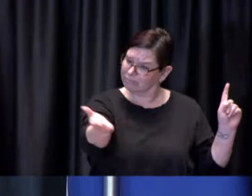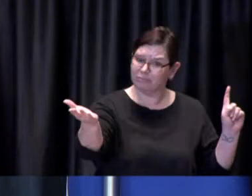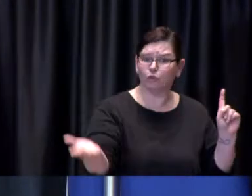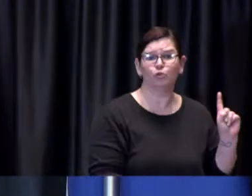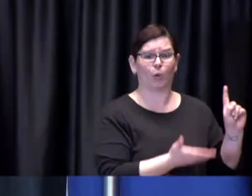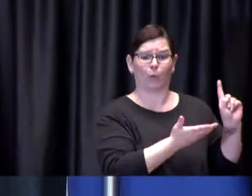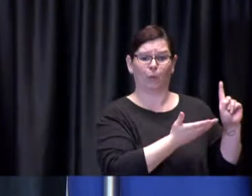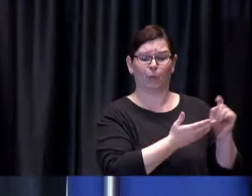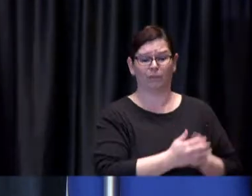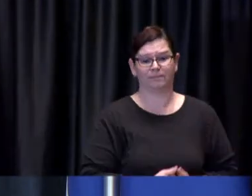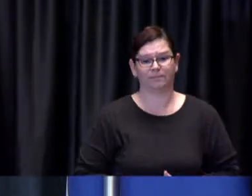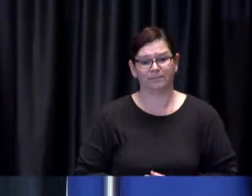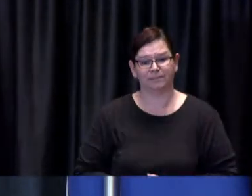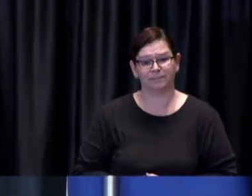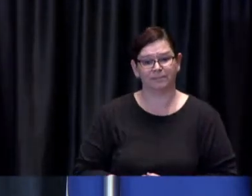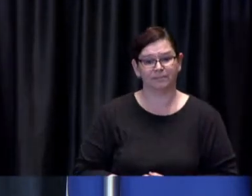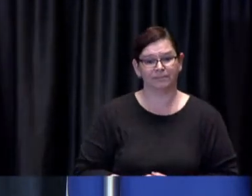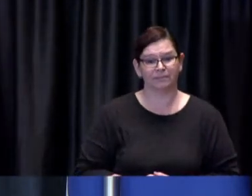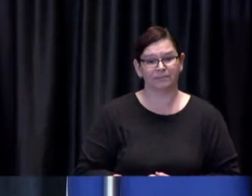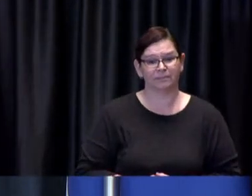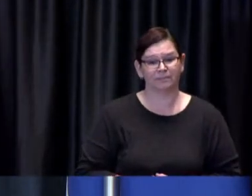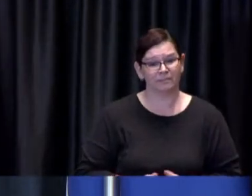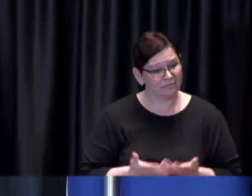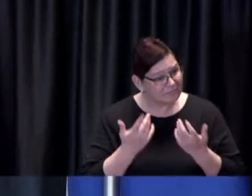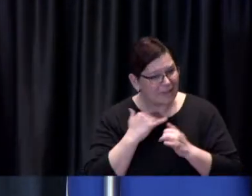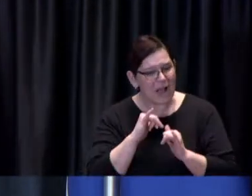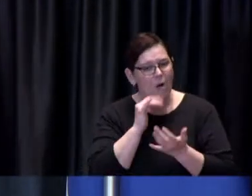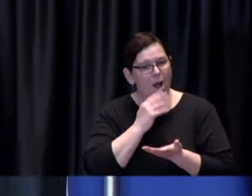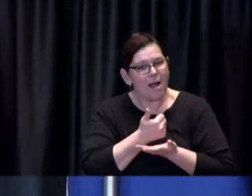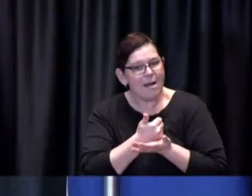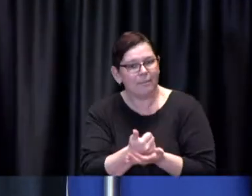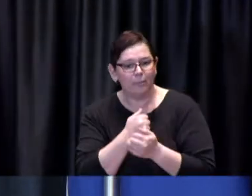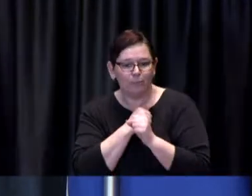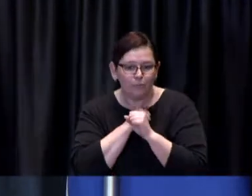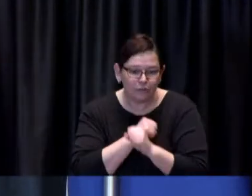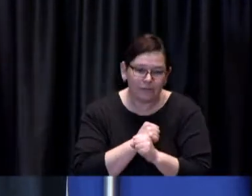to protect themselves and to protect our whole community and to rest assured that the experience